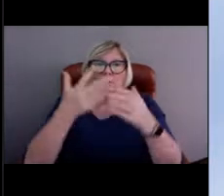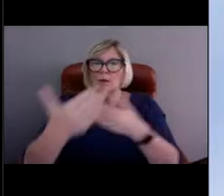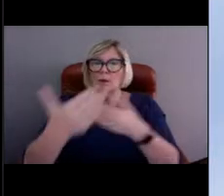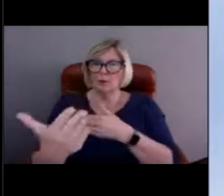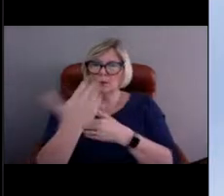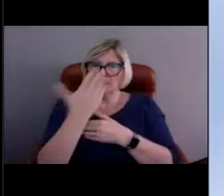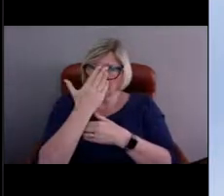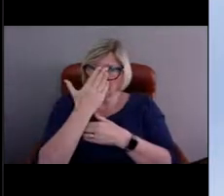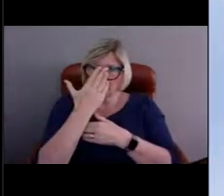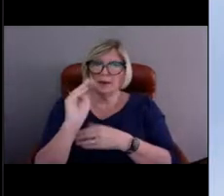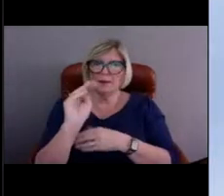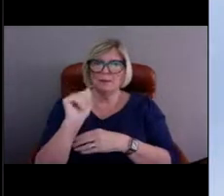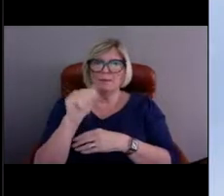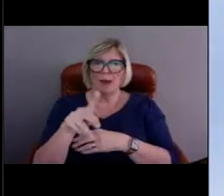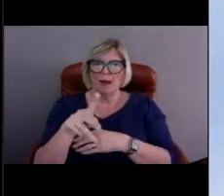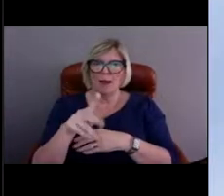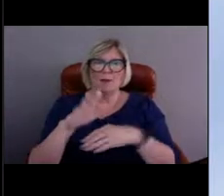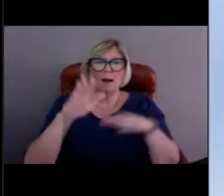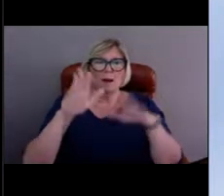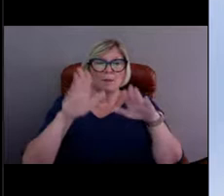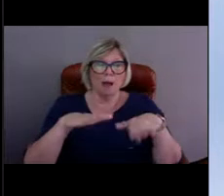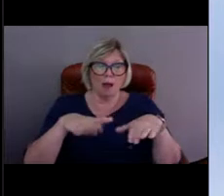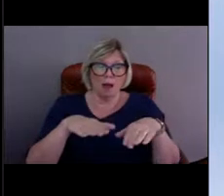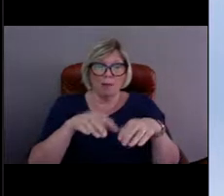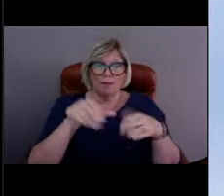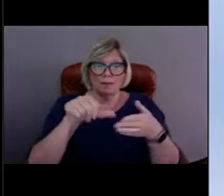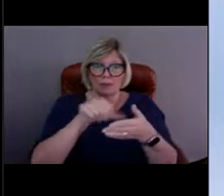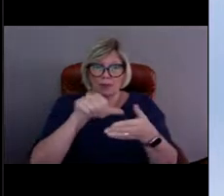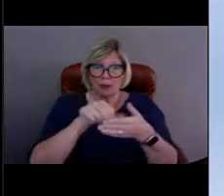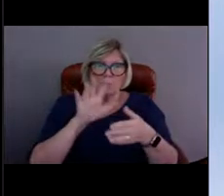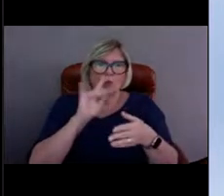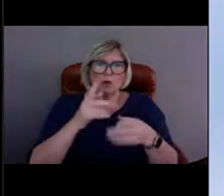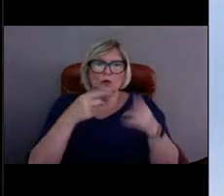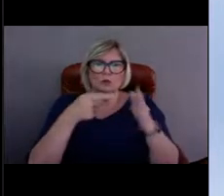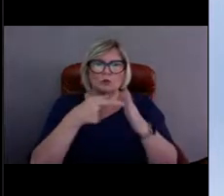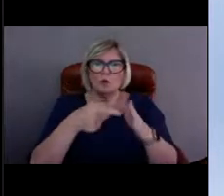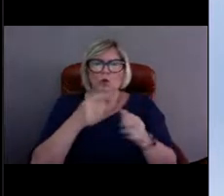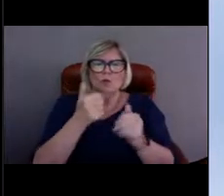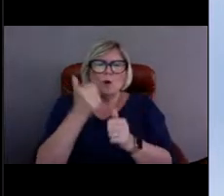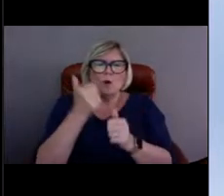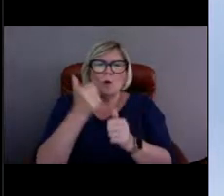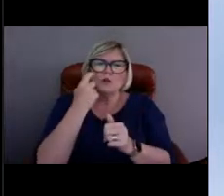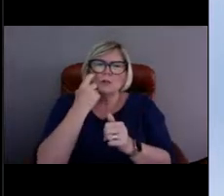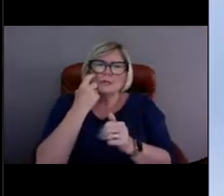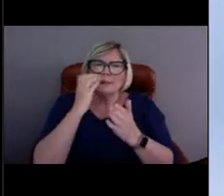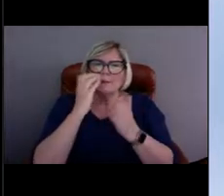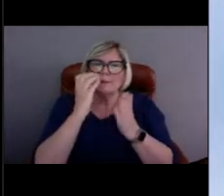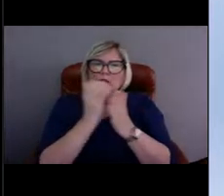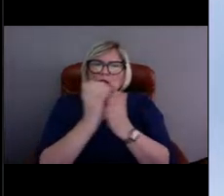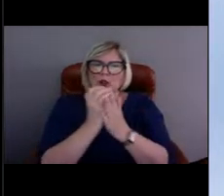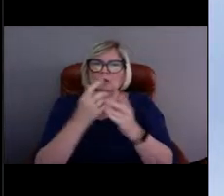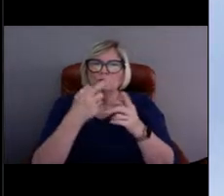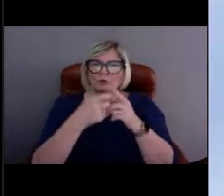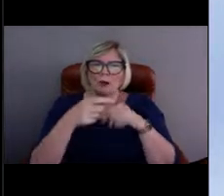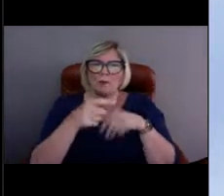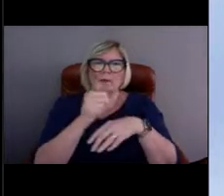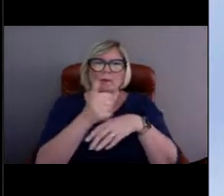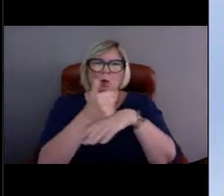And on the bottom of the page, it'll actually bring up the most recent camera imagery where you can see things like clouds and birds